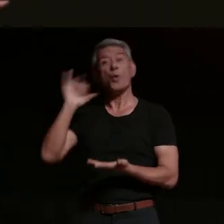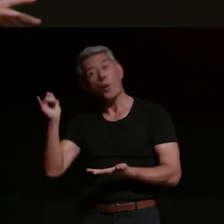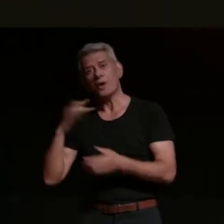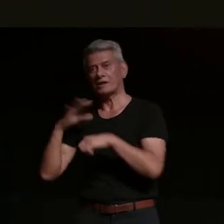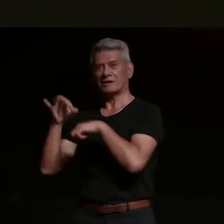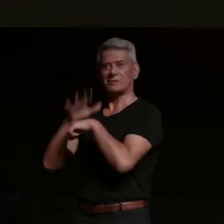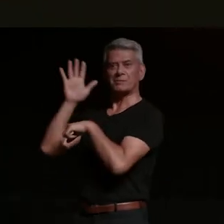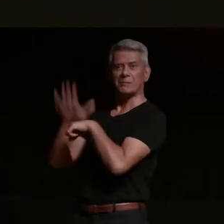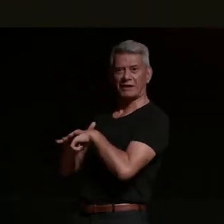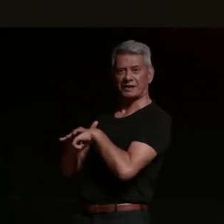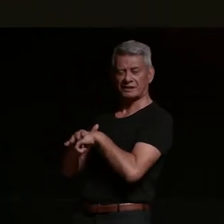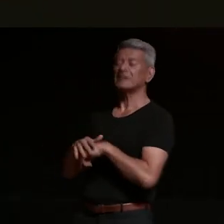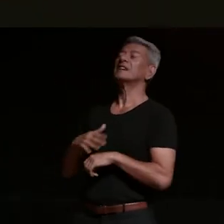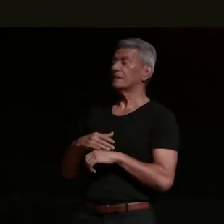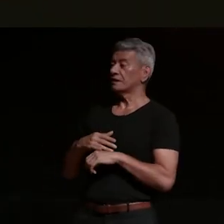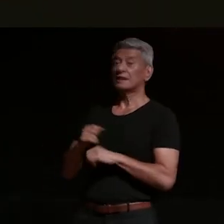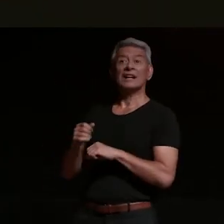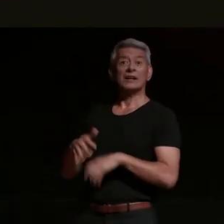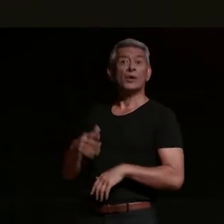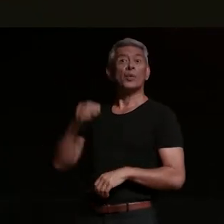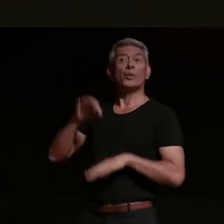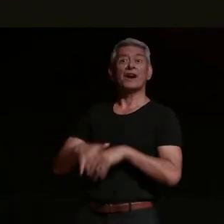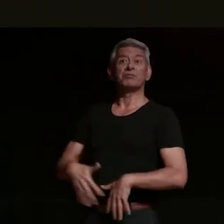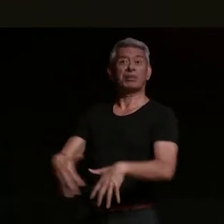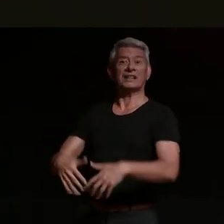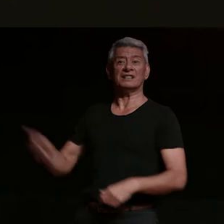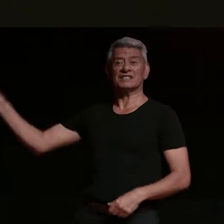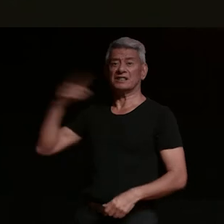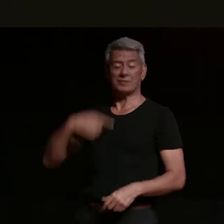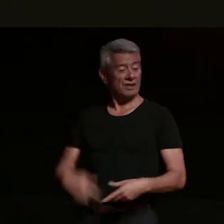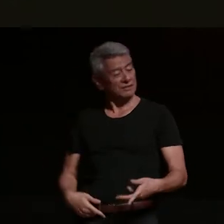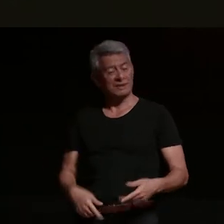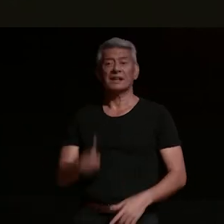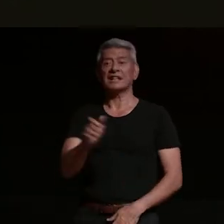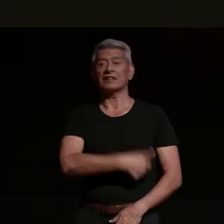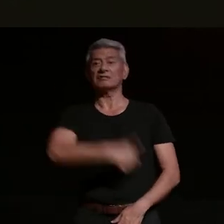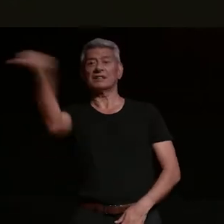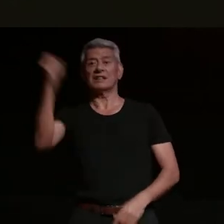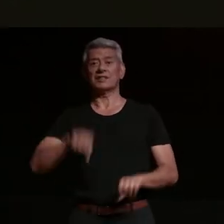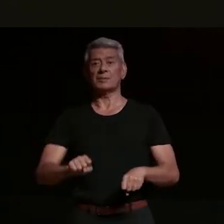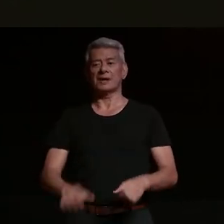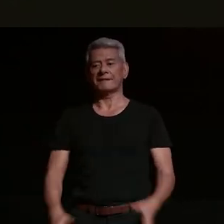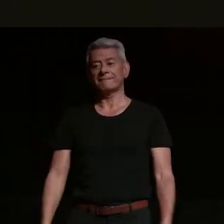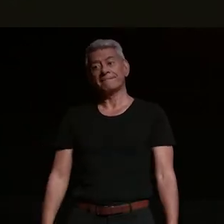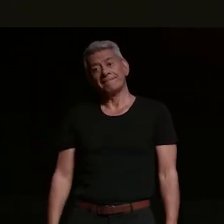soon as their wife is pregnant she goes get rid of that [ __ ] [ __ ]